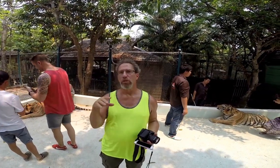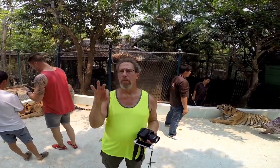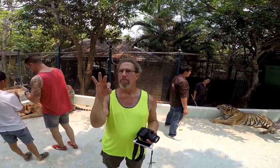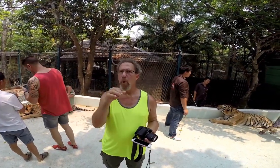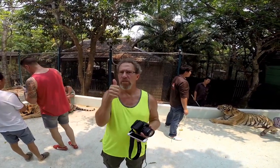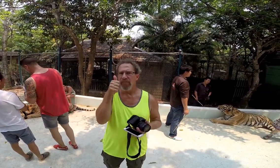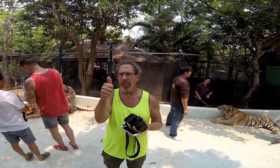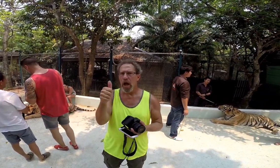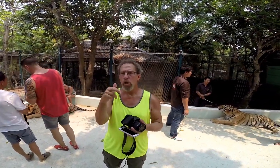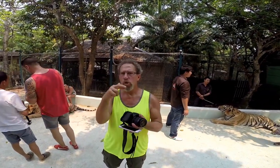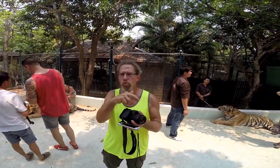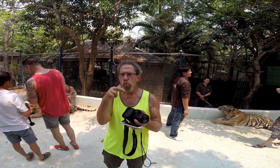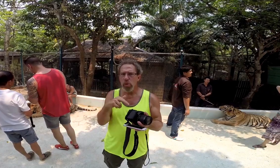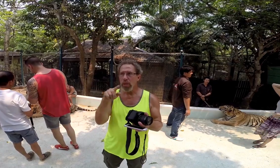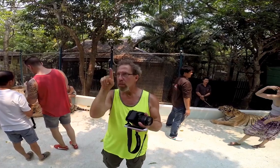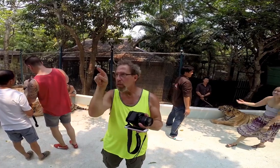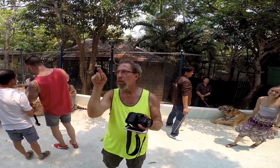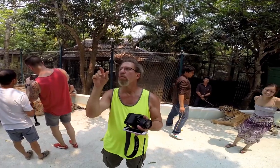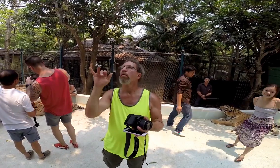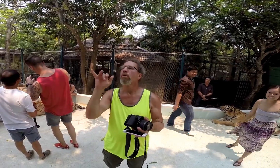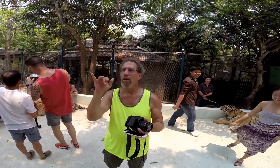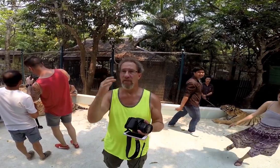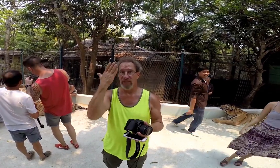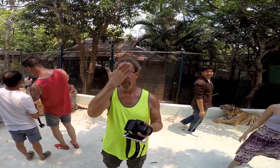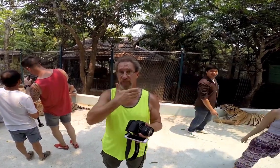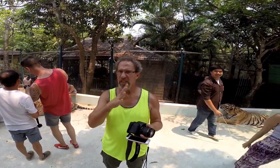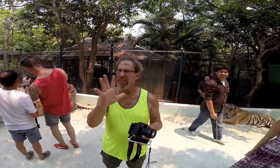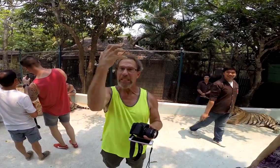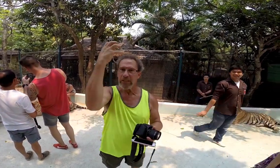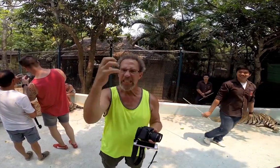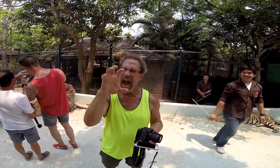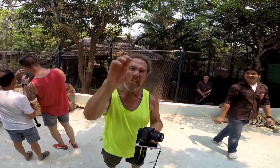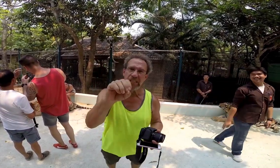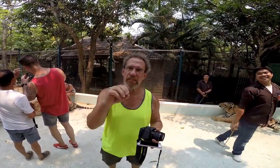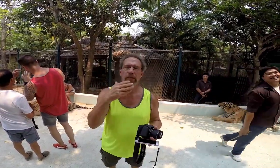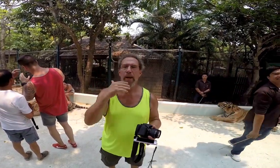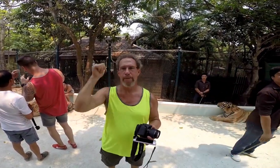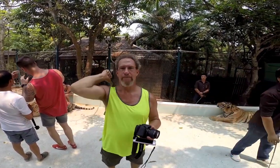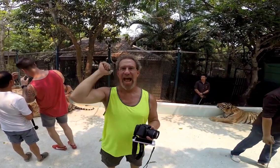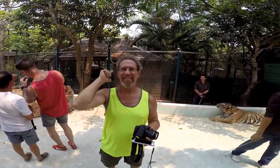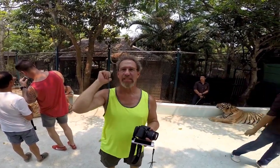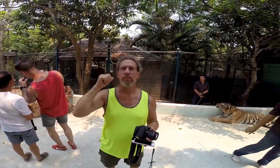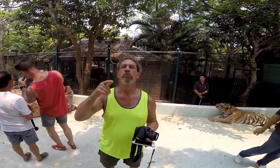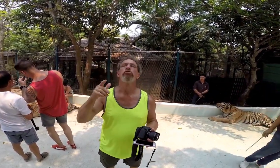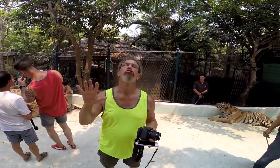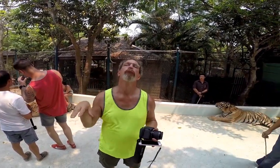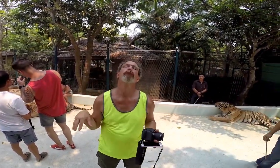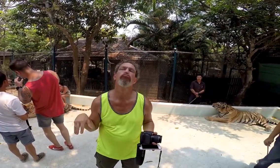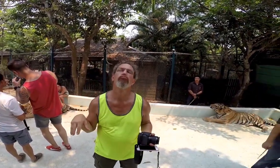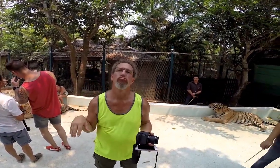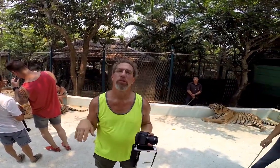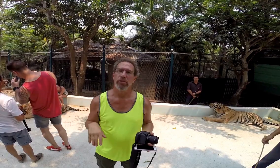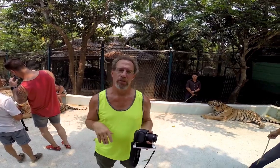Just follow the rules. Approach them from the back, not the front where they could hurt you.